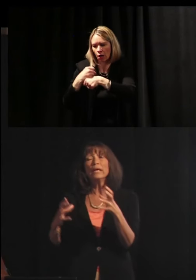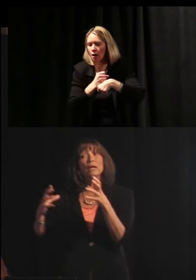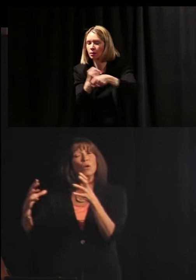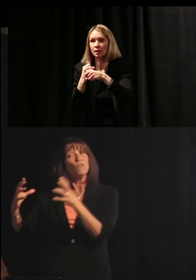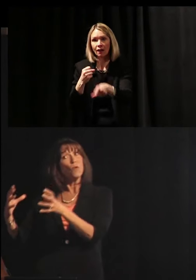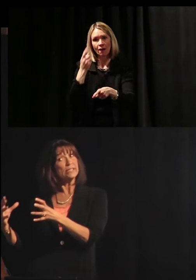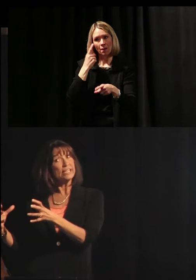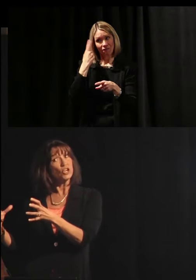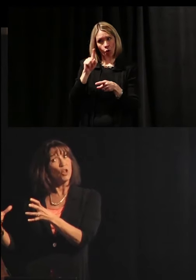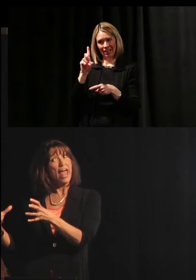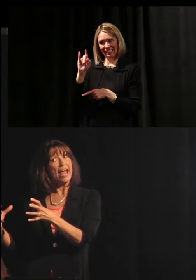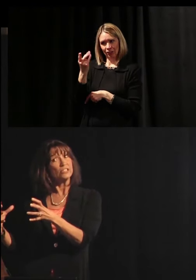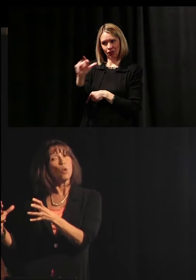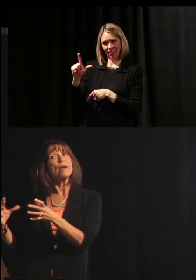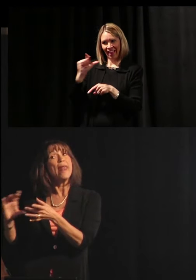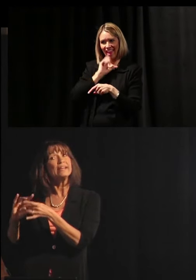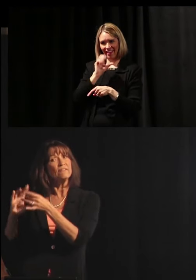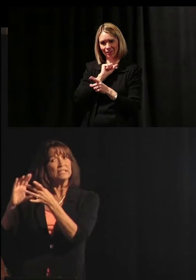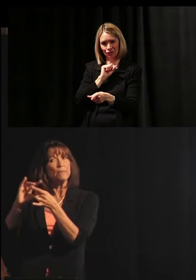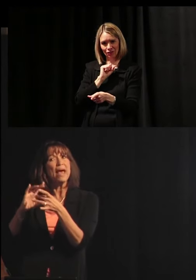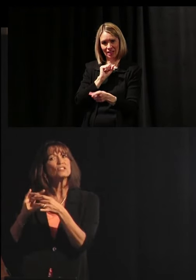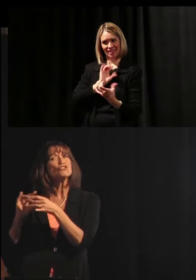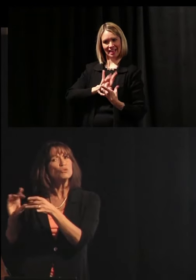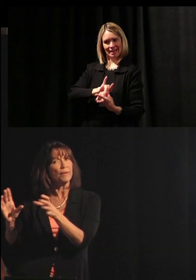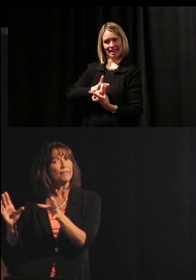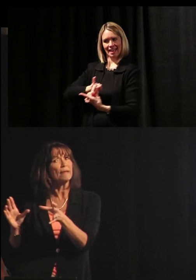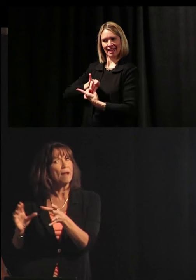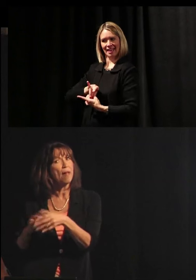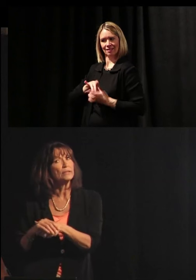only for a digital age. So connectivism has to do with technology.